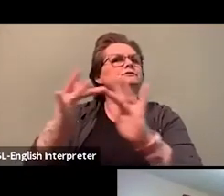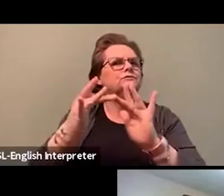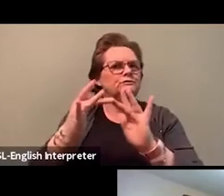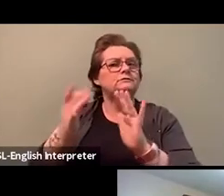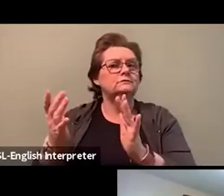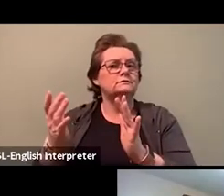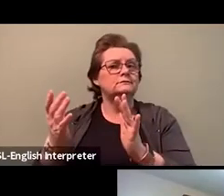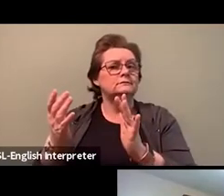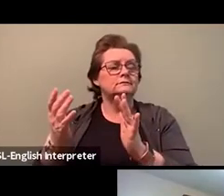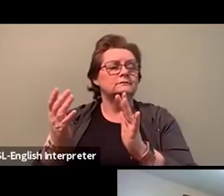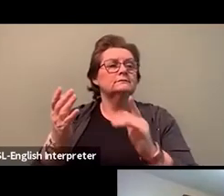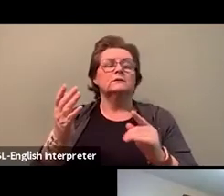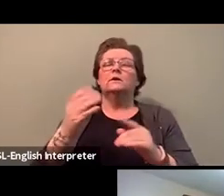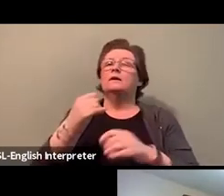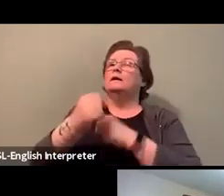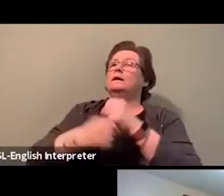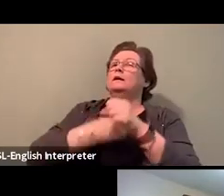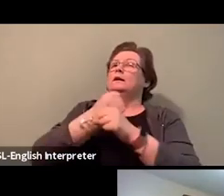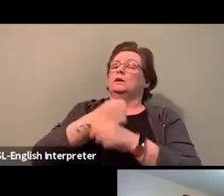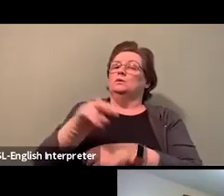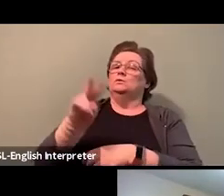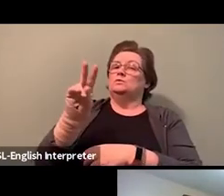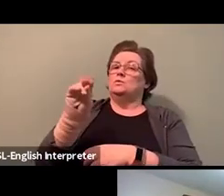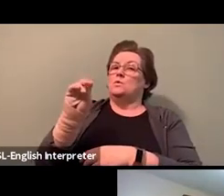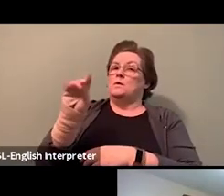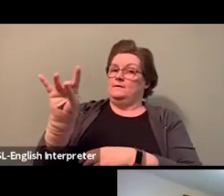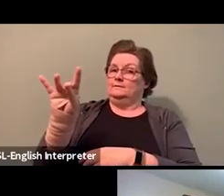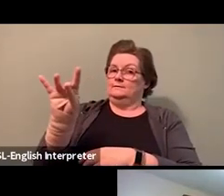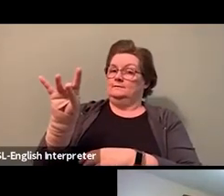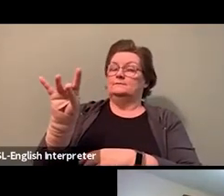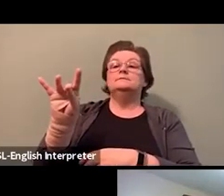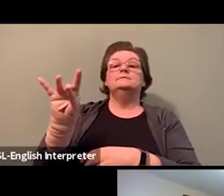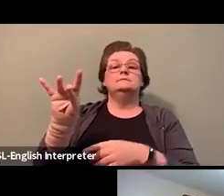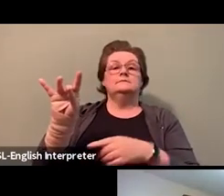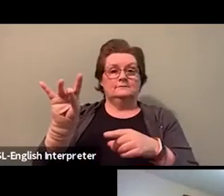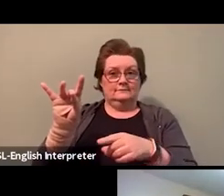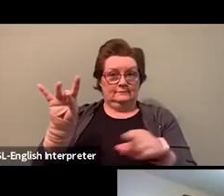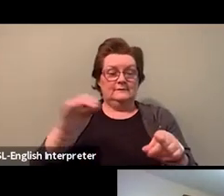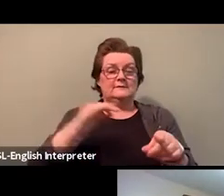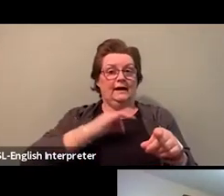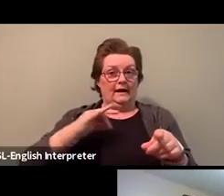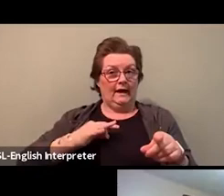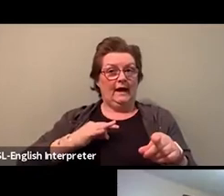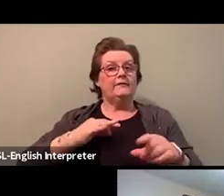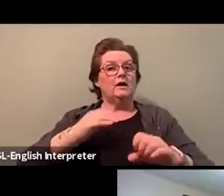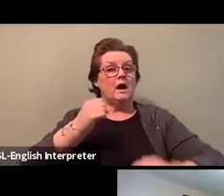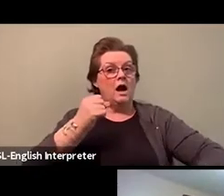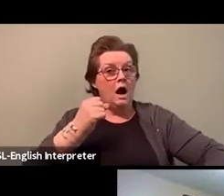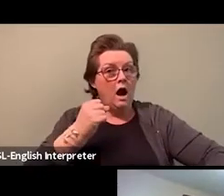And we had a majority of our workers supporting it. We put forward a proposal that outlined actually